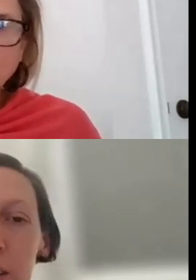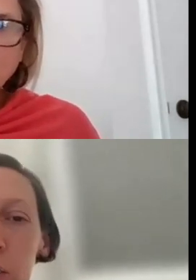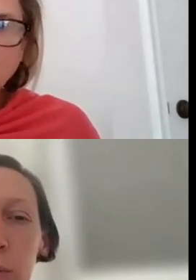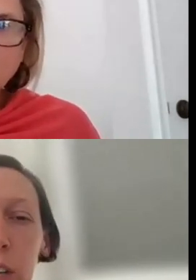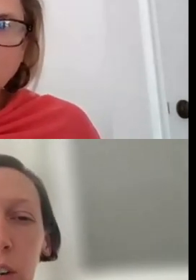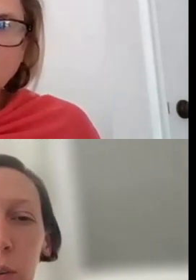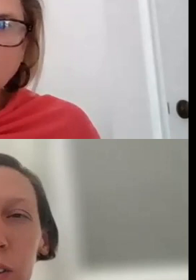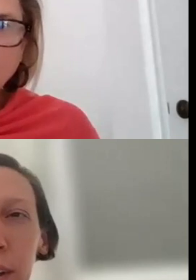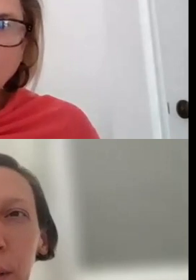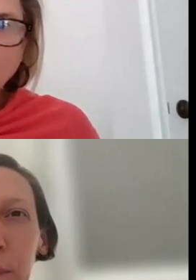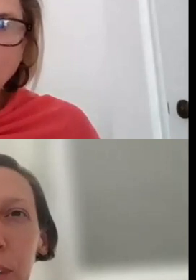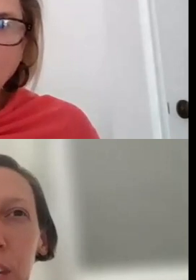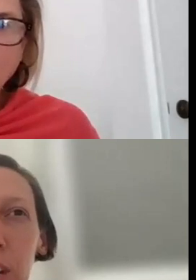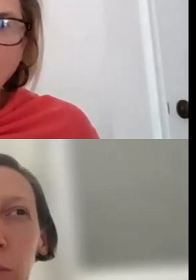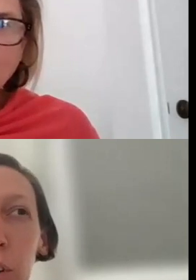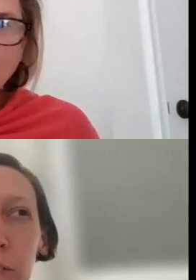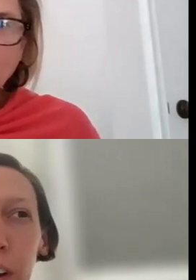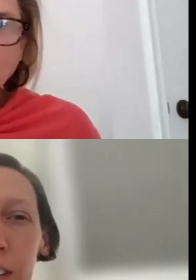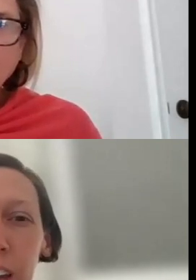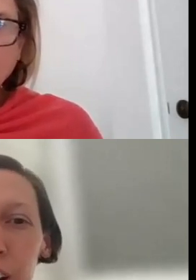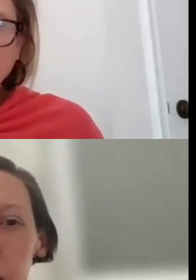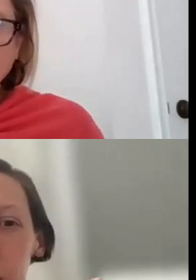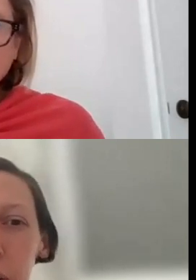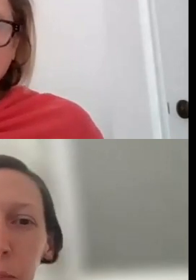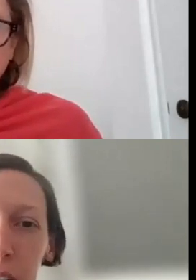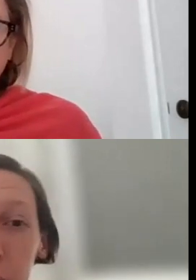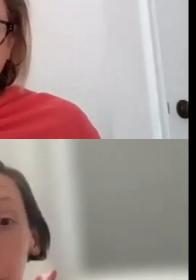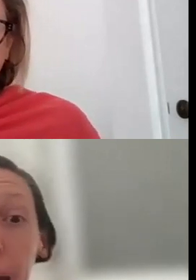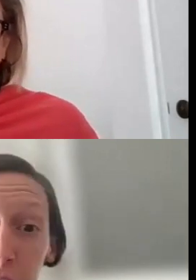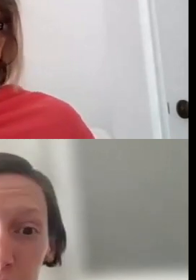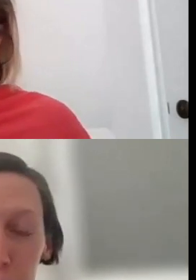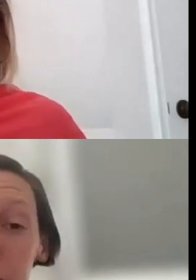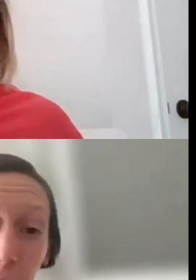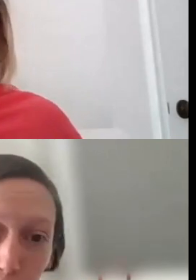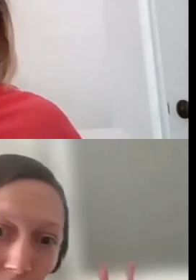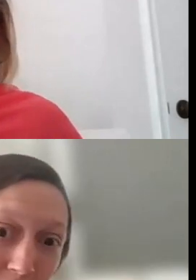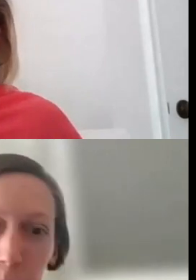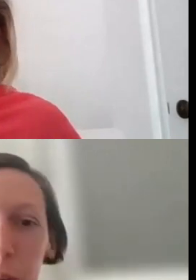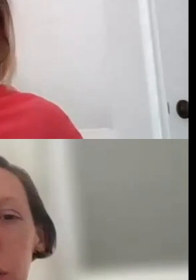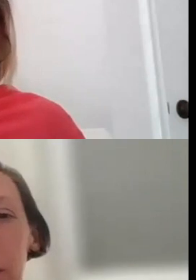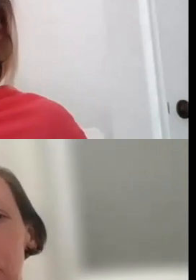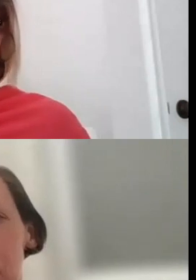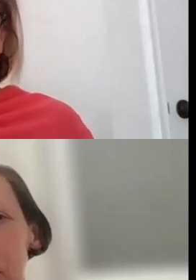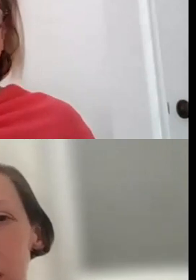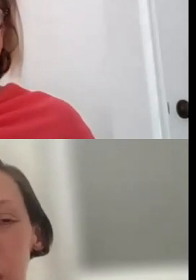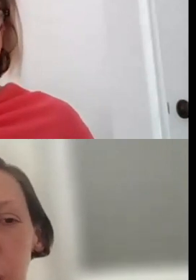SO, WE DON'T AWARD FUNDS THAT ARE GOING TO BE LIKE PASS, PASS-THROUGH FUNDS, WHAT WE CALL.